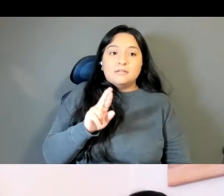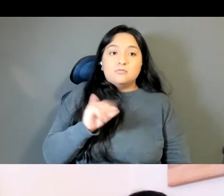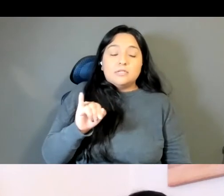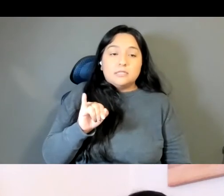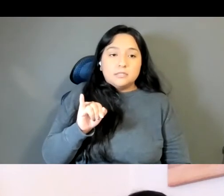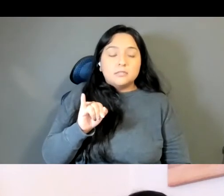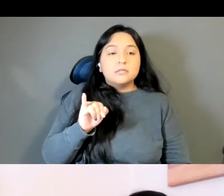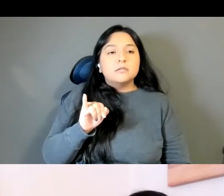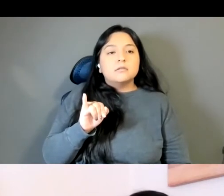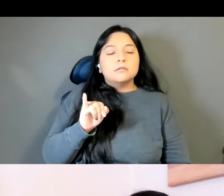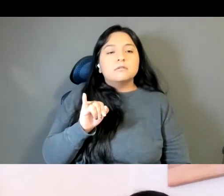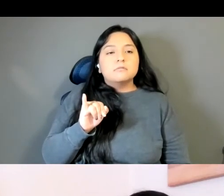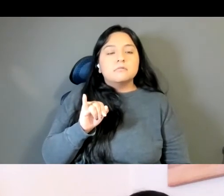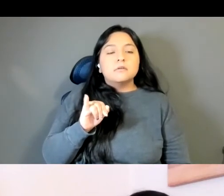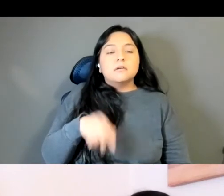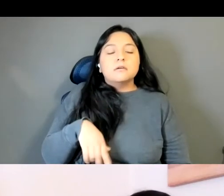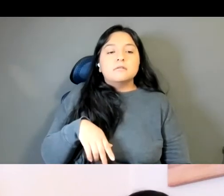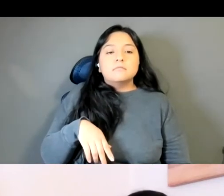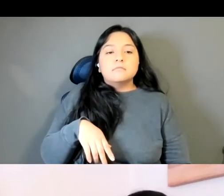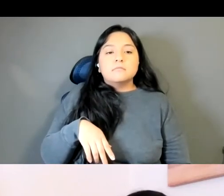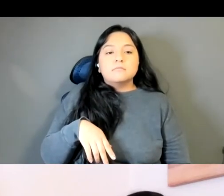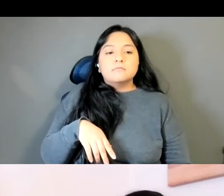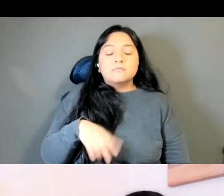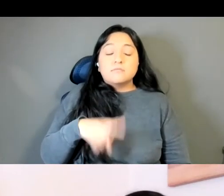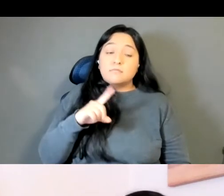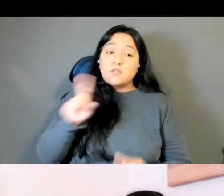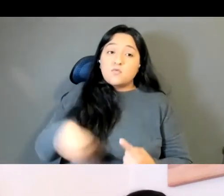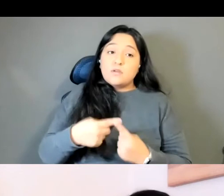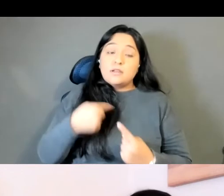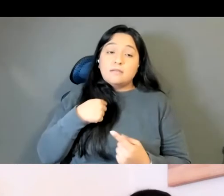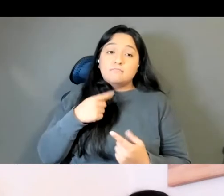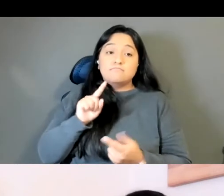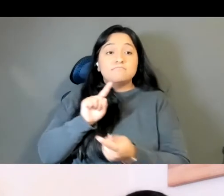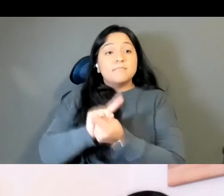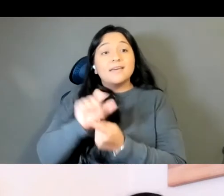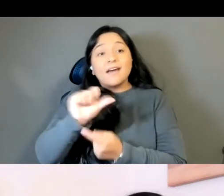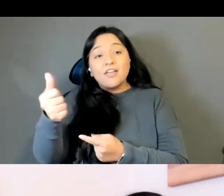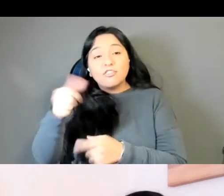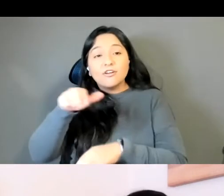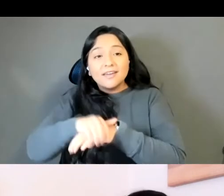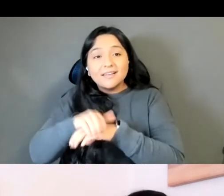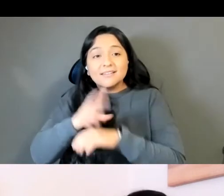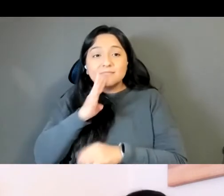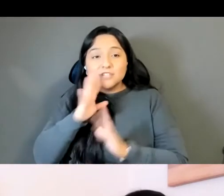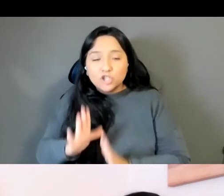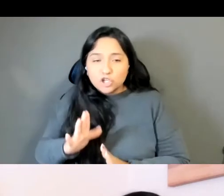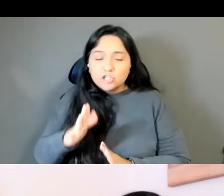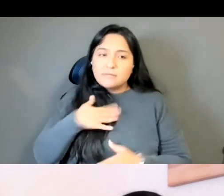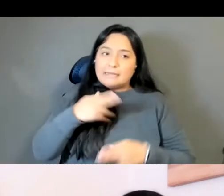And so, when I have to, when I meet English speakers. I have to repeat my name many times but even when I meet Burmese speakers.